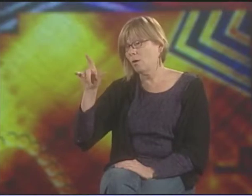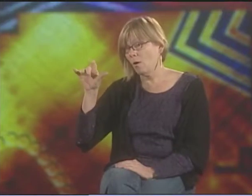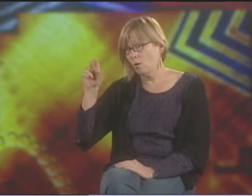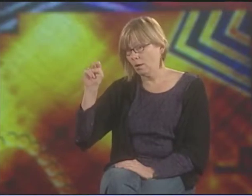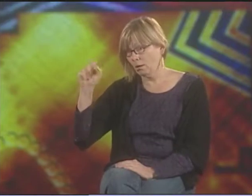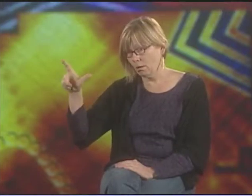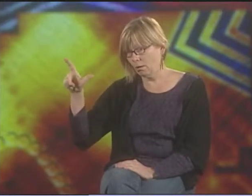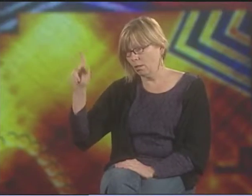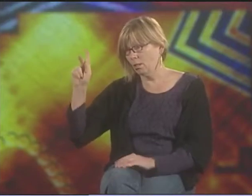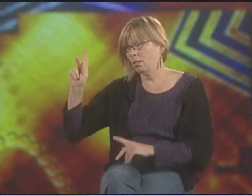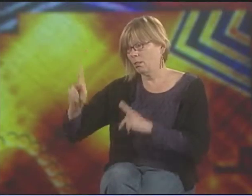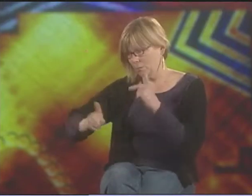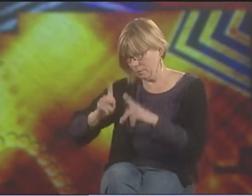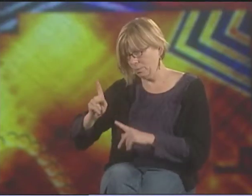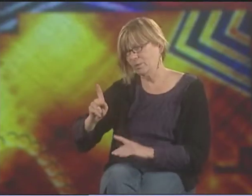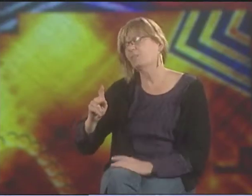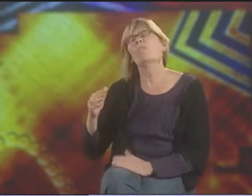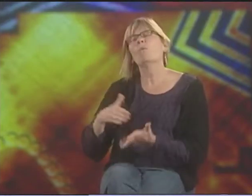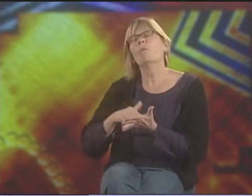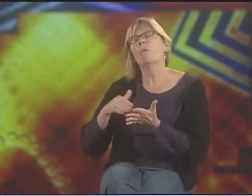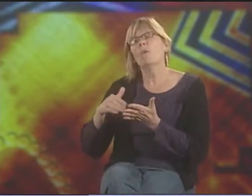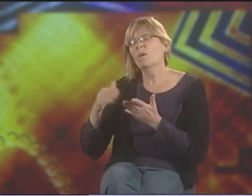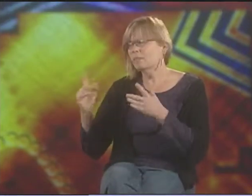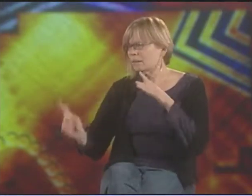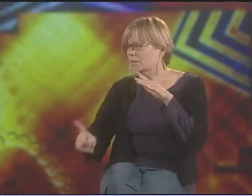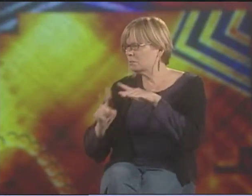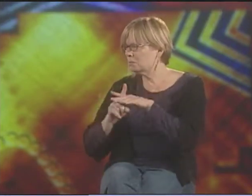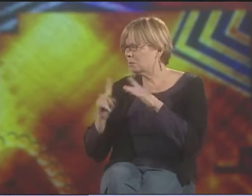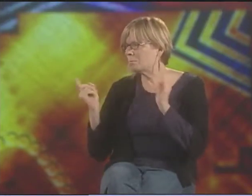SO PARALLEL TO THE IDEA OF POST-COLONIALISM...